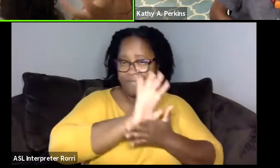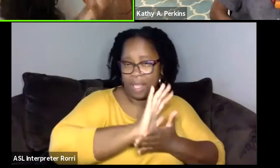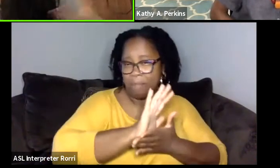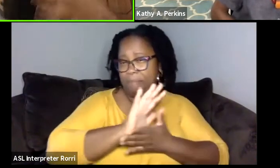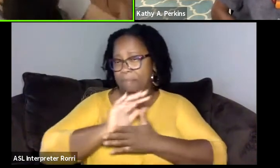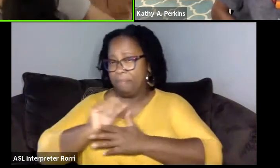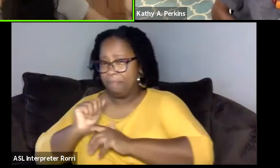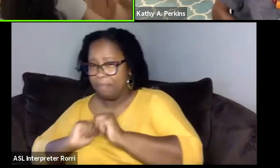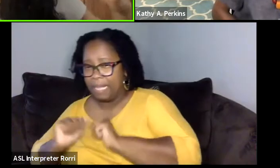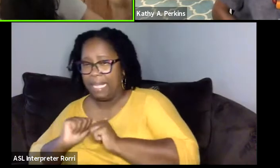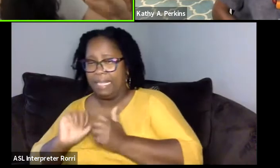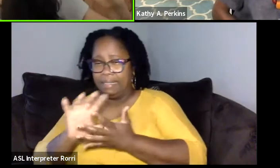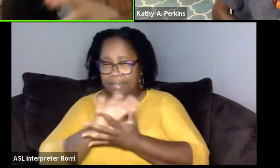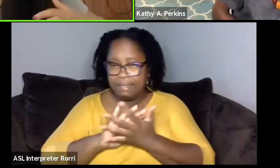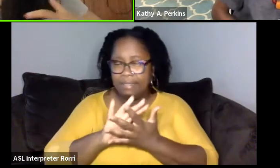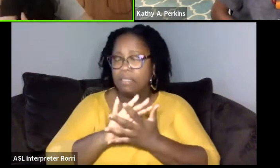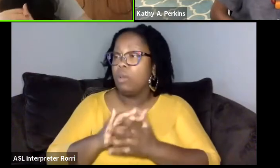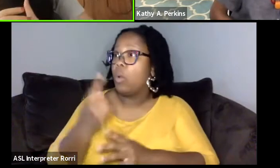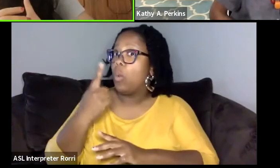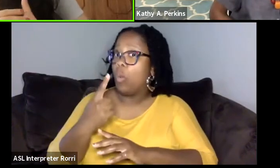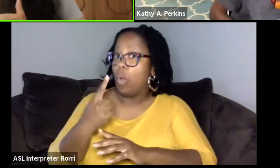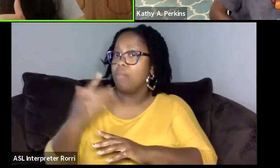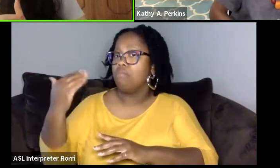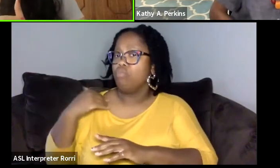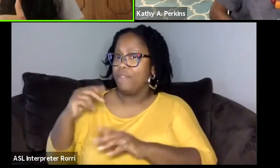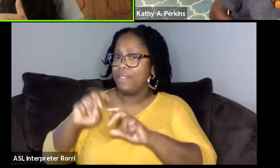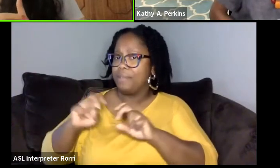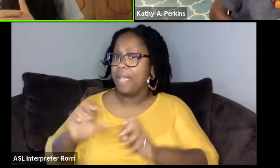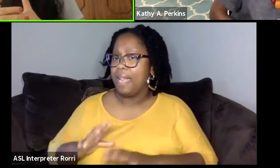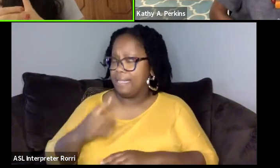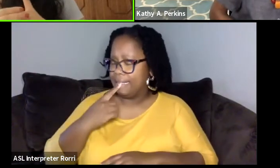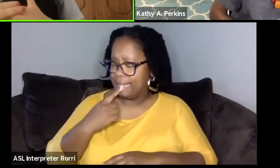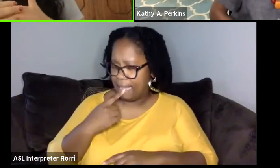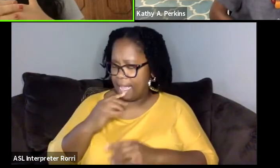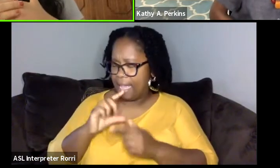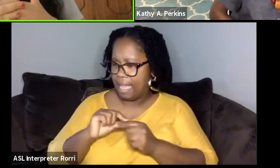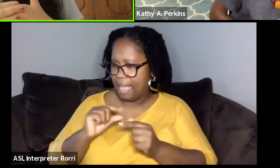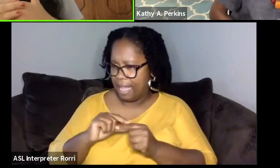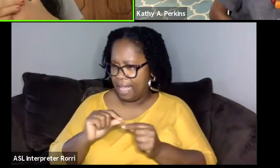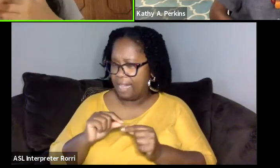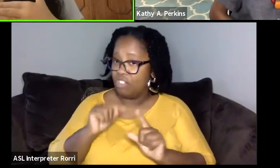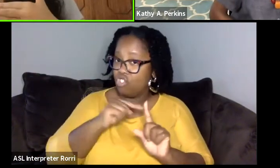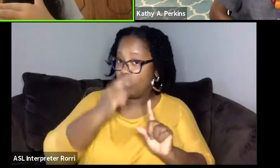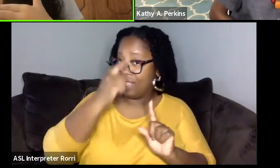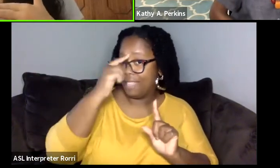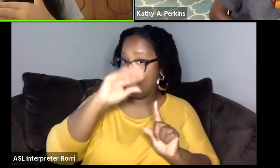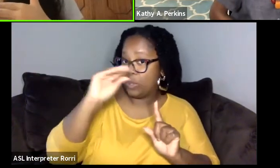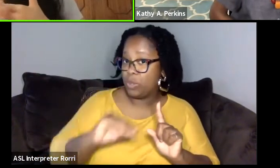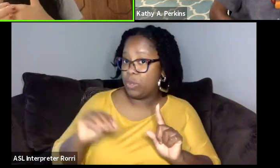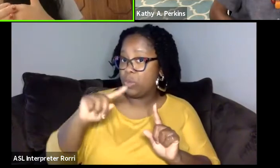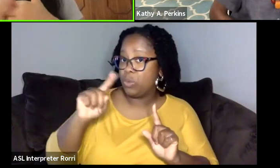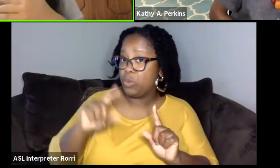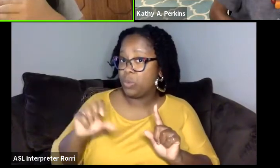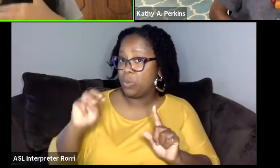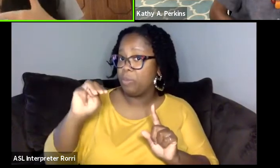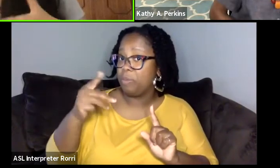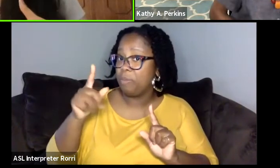, one of our previous analyst as well said how she thinks that Zoom plays are going to become a whole genre